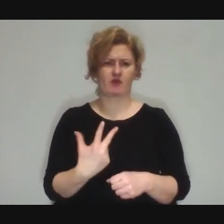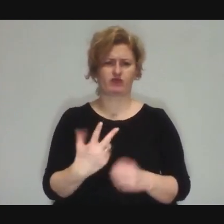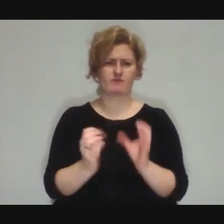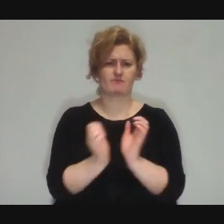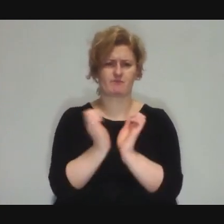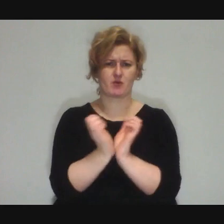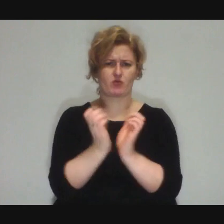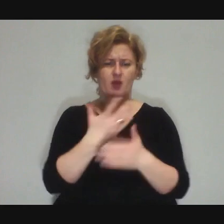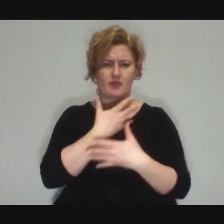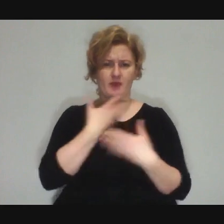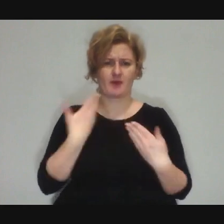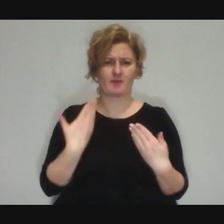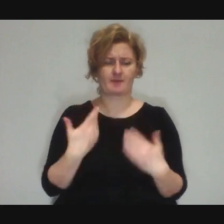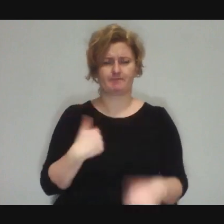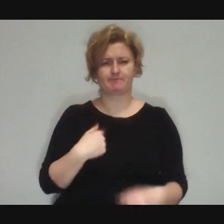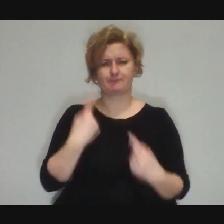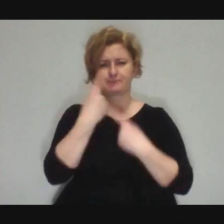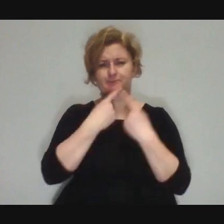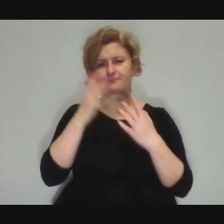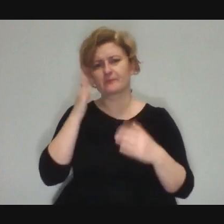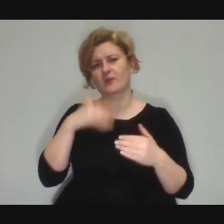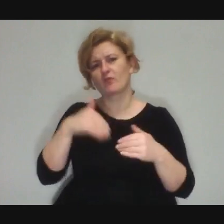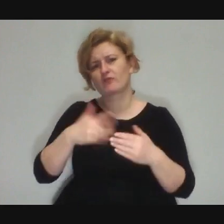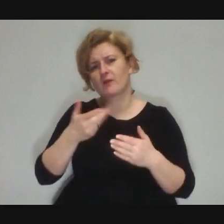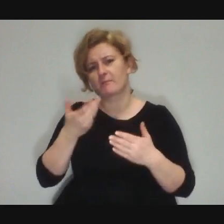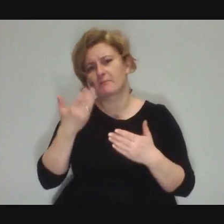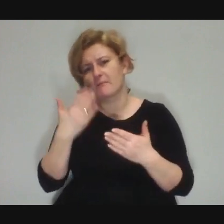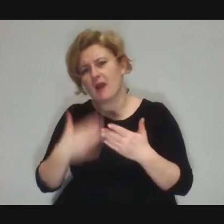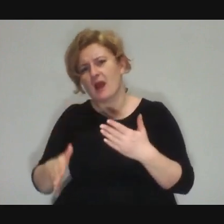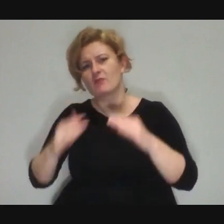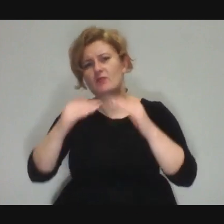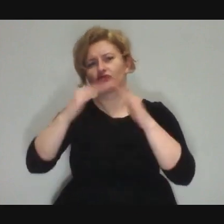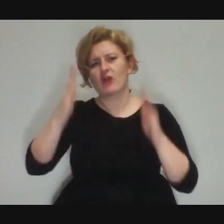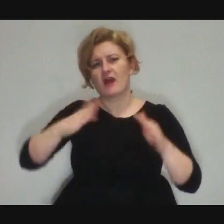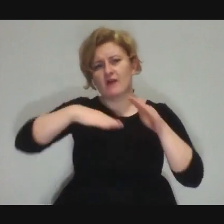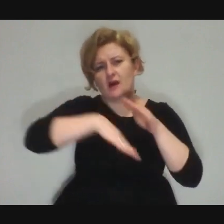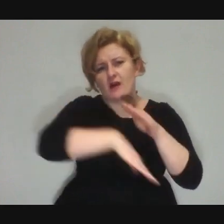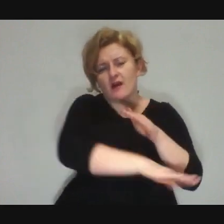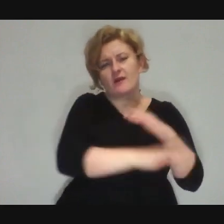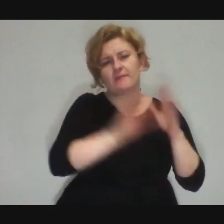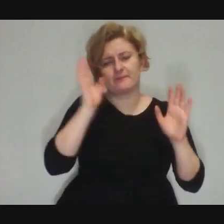I think to myself: "well, maybe it fell under the wardrobe somewhere or something,